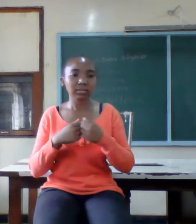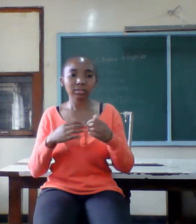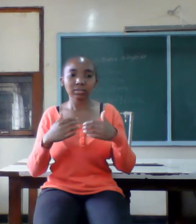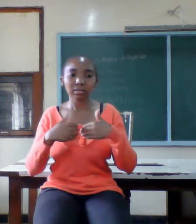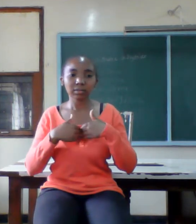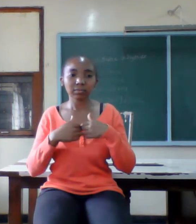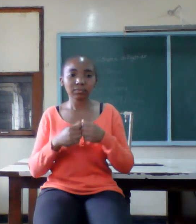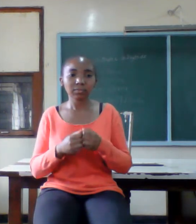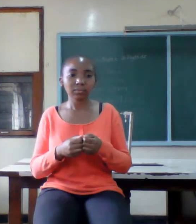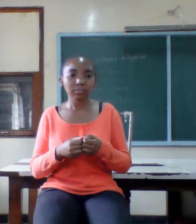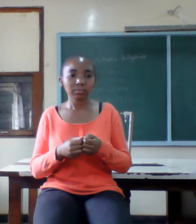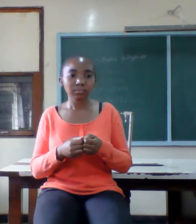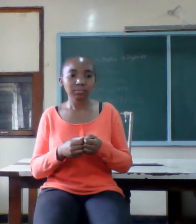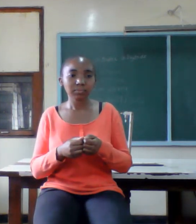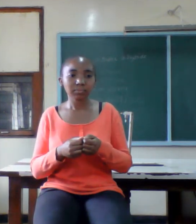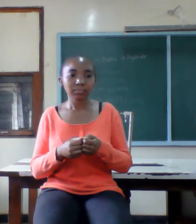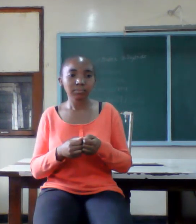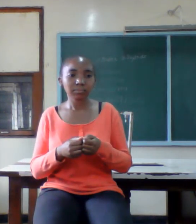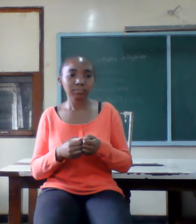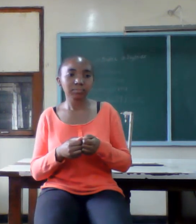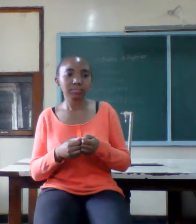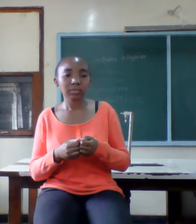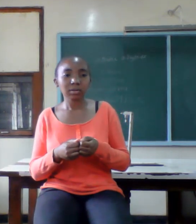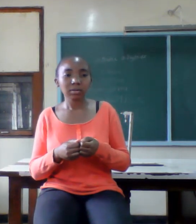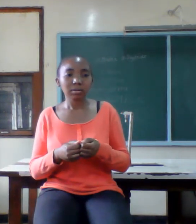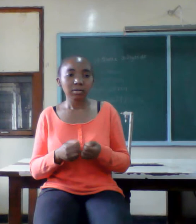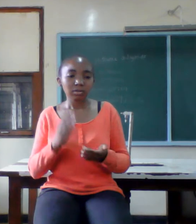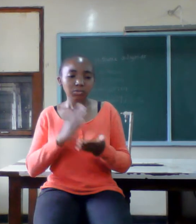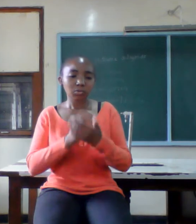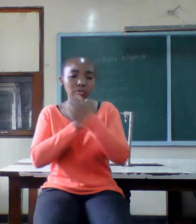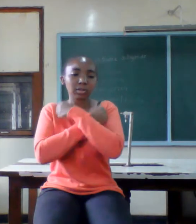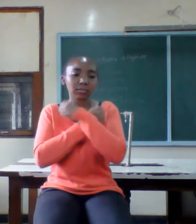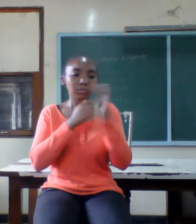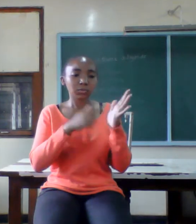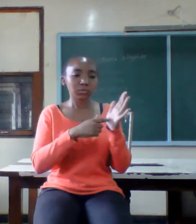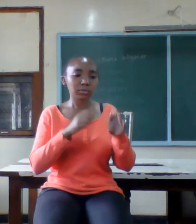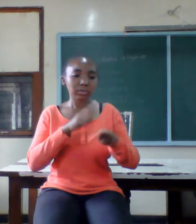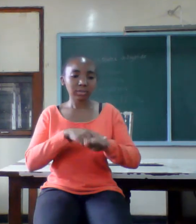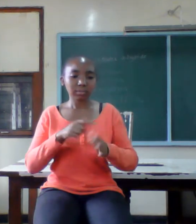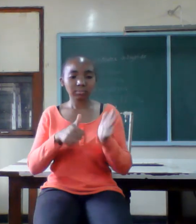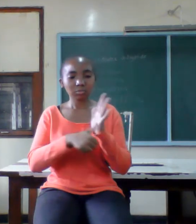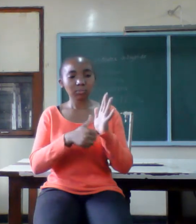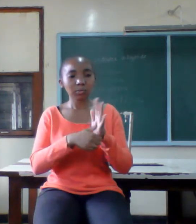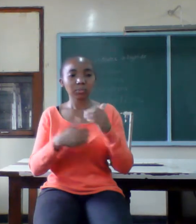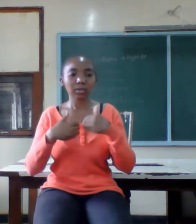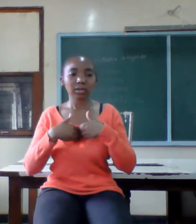true love proves in times of challenges fight for your marriage make up your